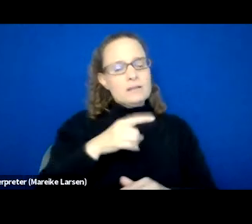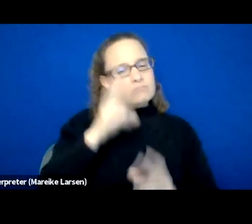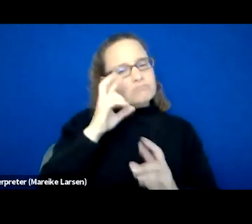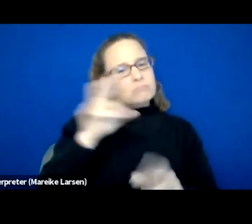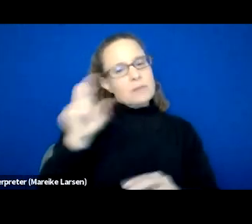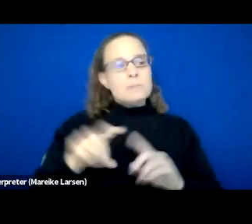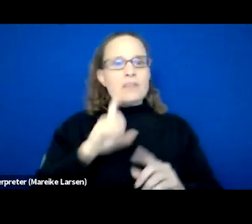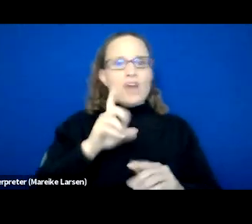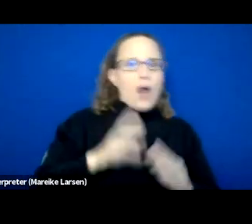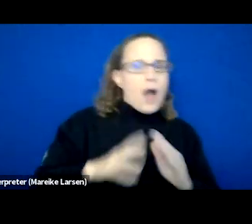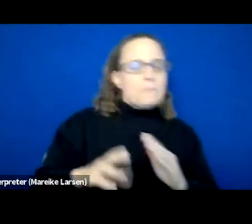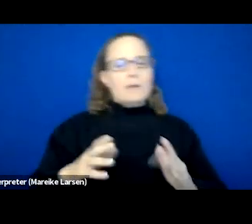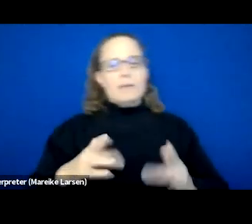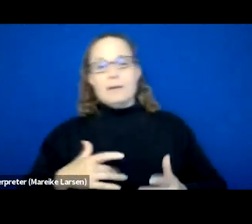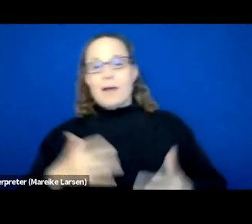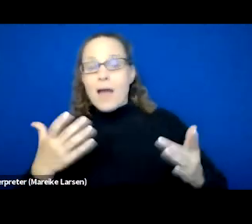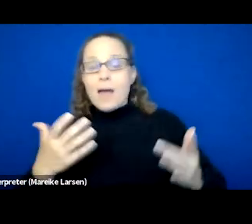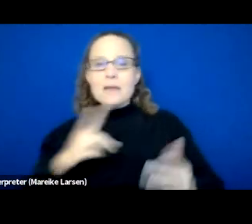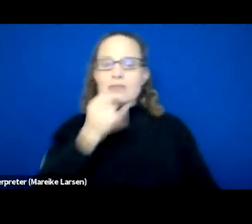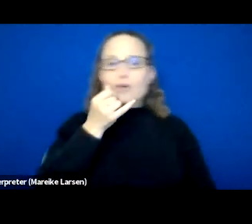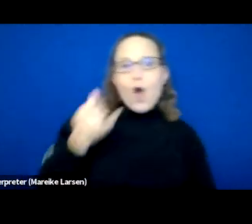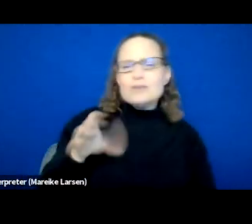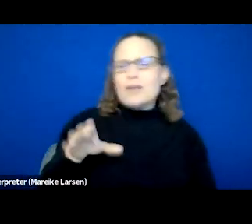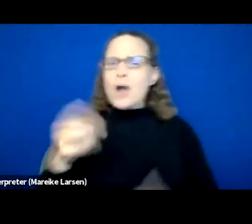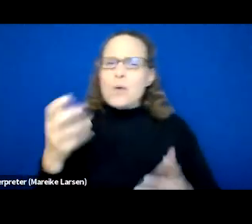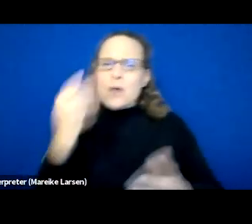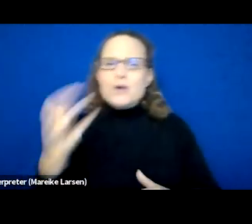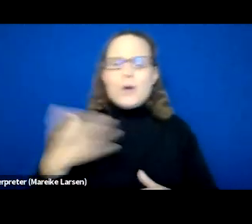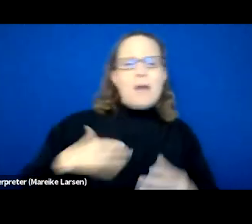And they're, you know, they're even calling you, you know, "I just wanna let you know, my first night was great.